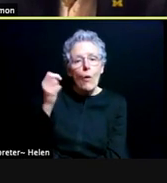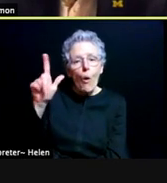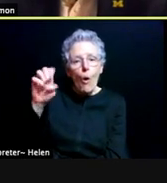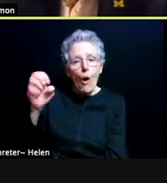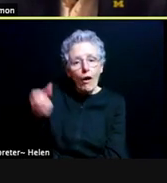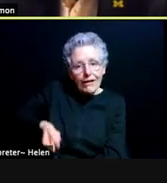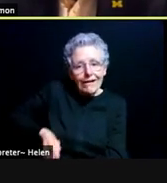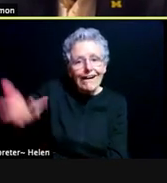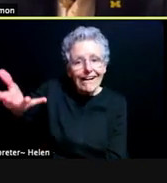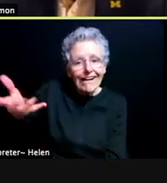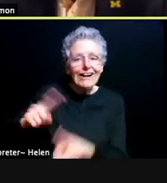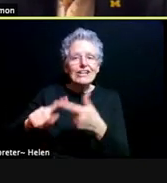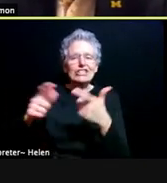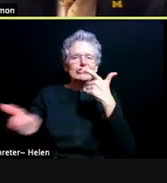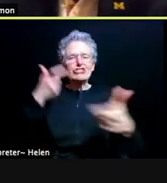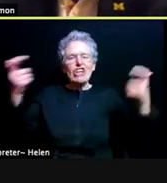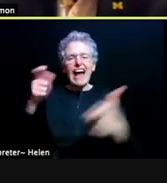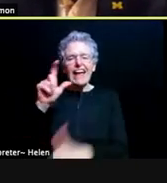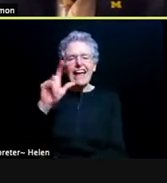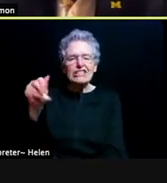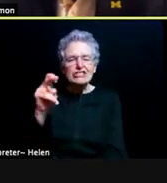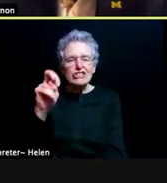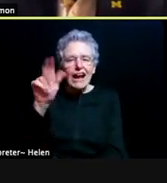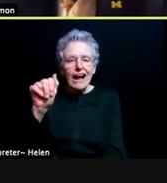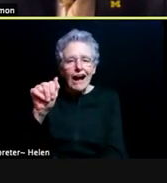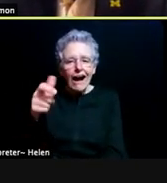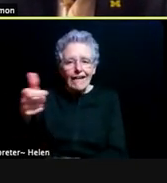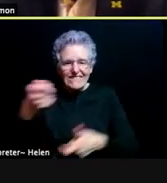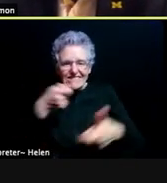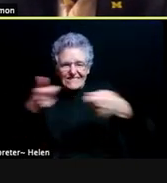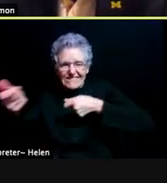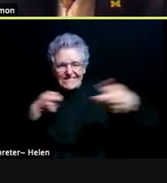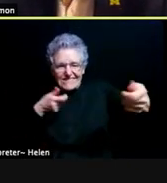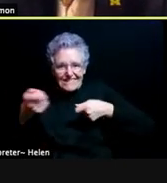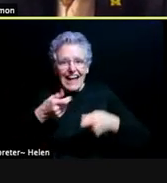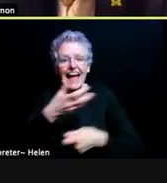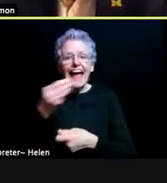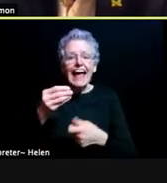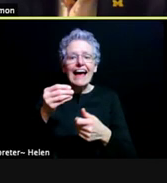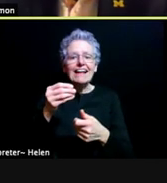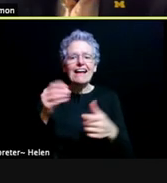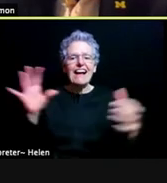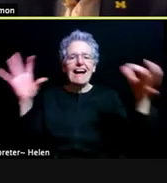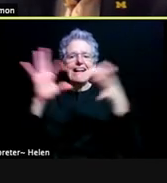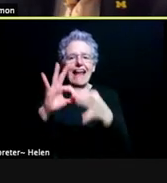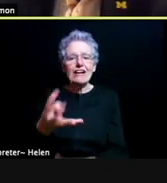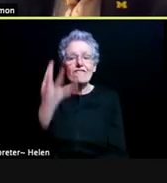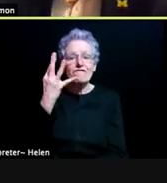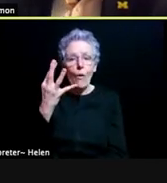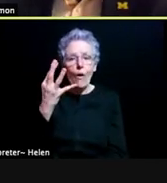all on the law of the Michigan Union. And I wanna say I'm upset that I missed that, but a Corn Hole is my game.